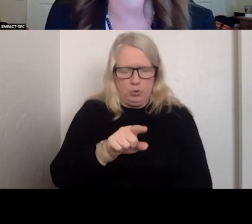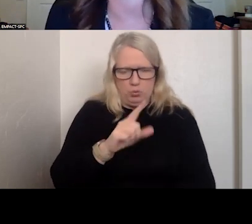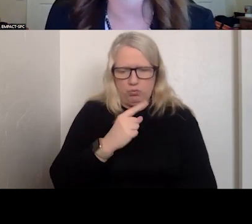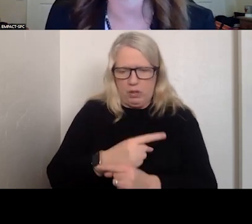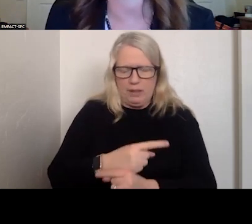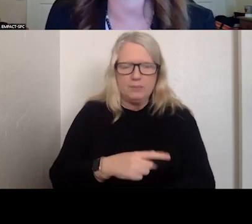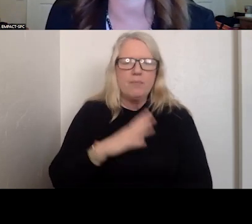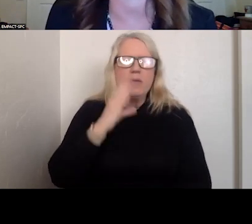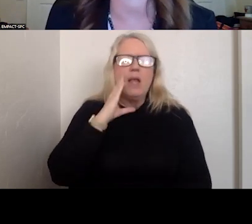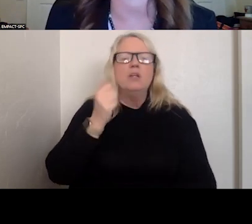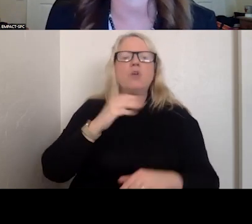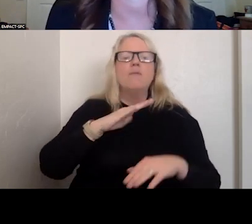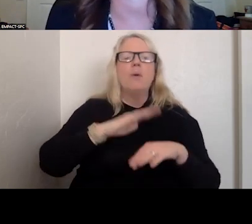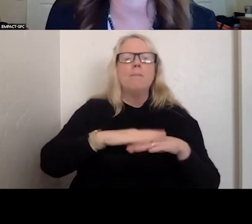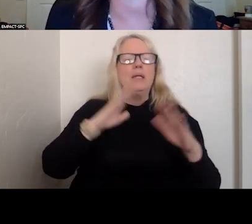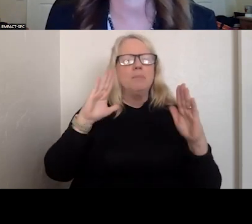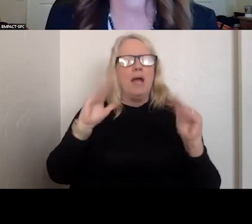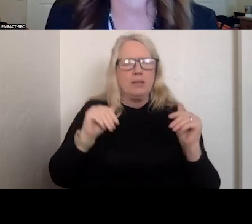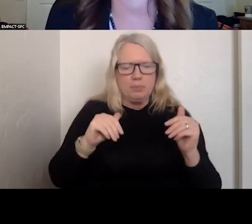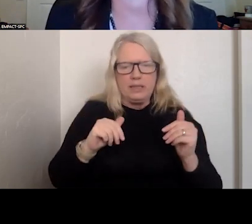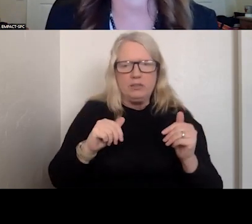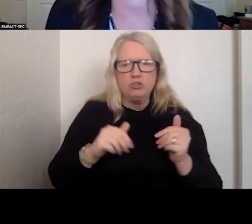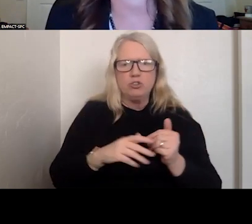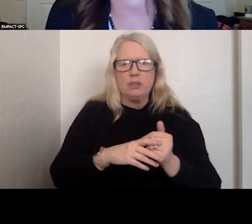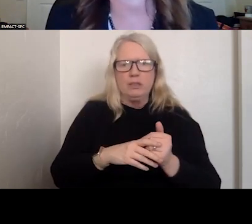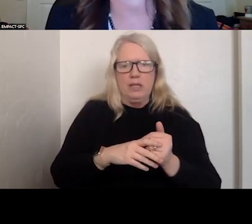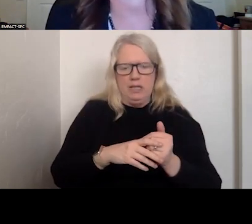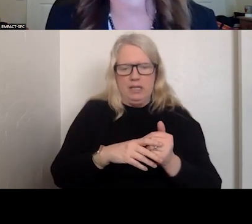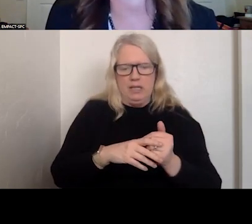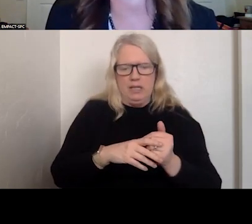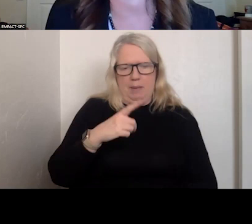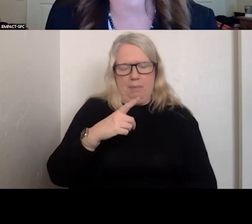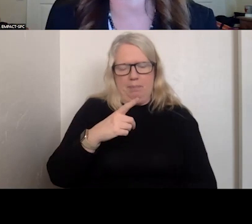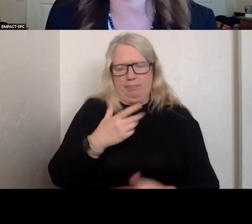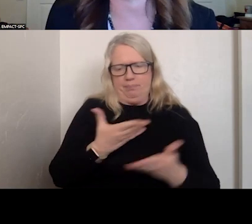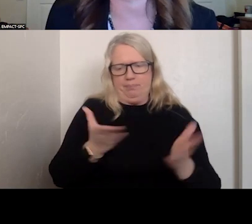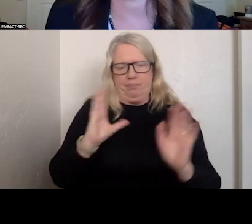THE MINIMUM EXPECTATIONS WOULD BE THAT THERE IS A CLINICIAN